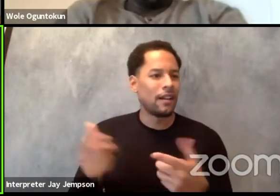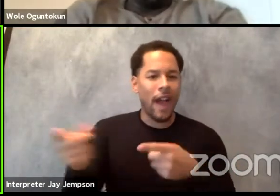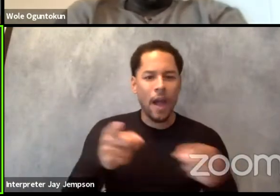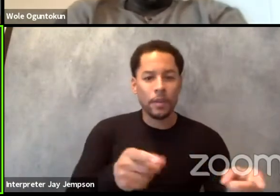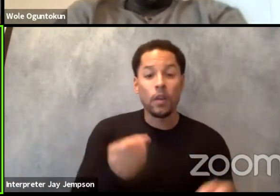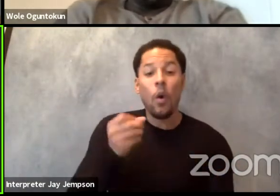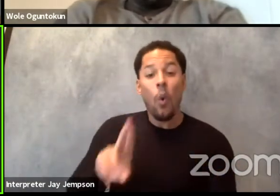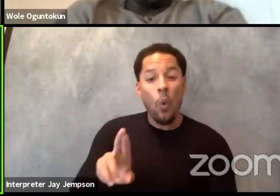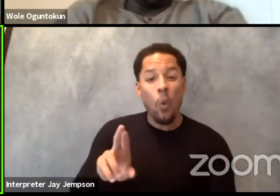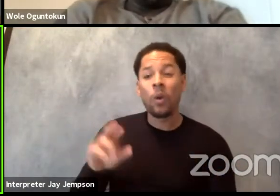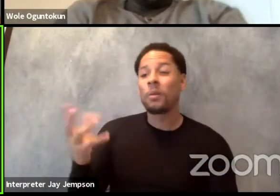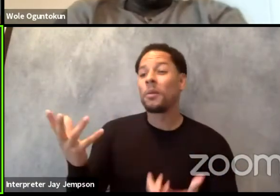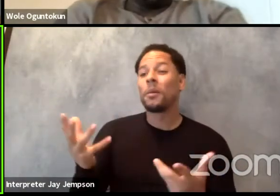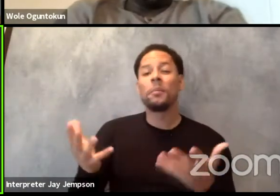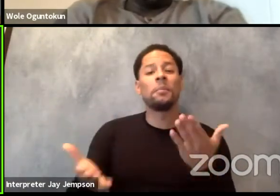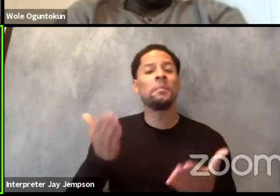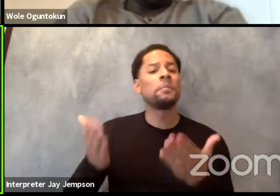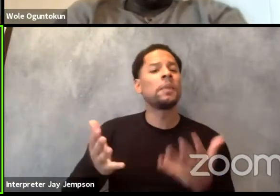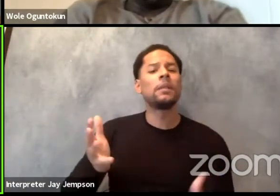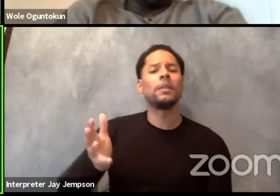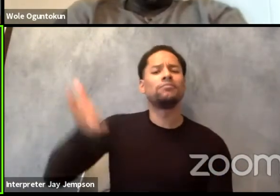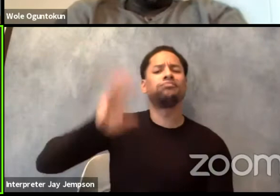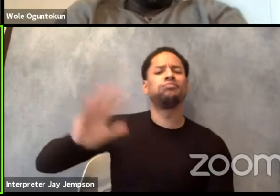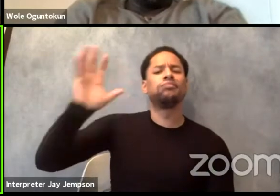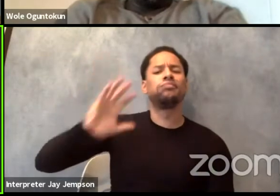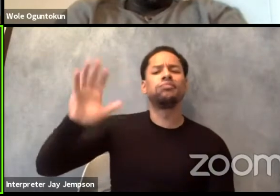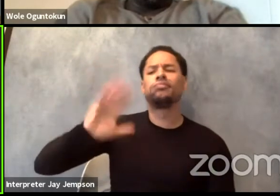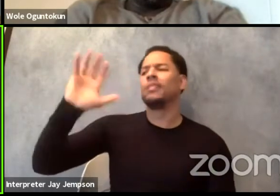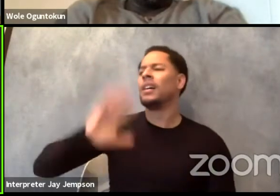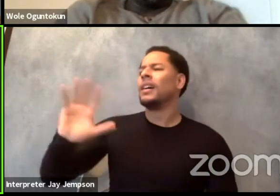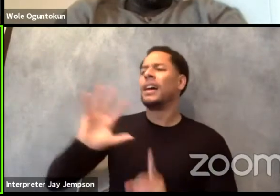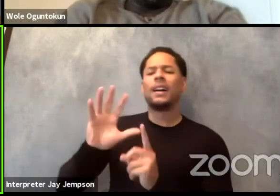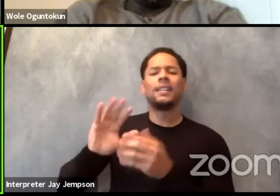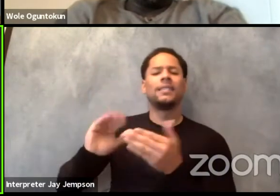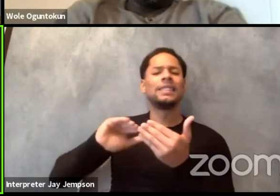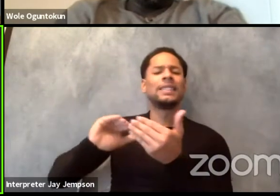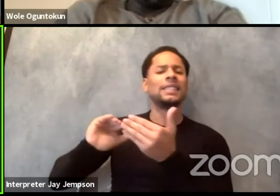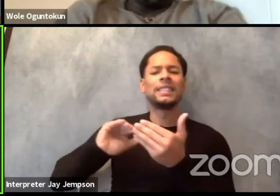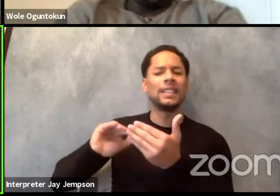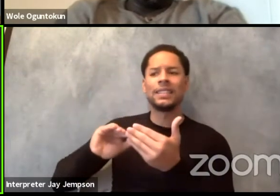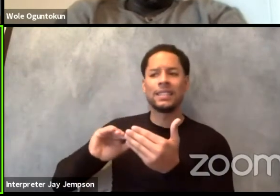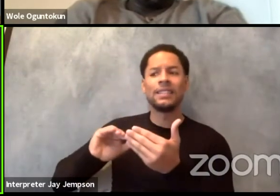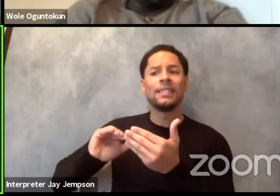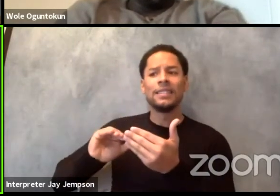might be something they saw in the news 10 years ago. And in today's world, 10 years is a century,